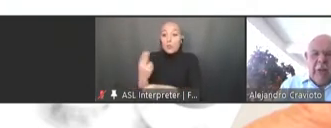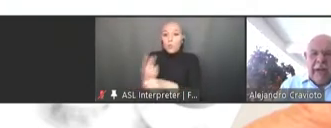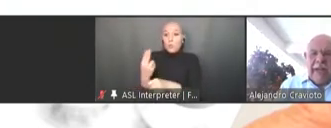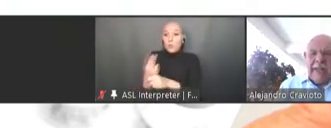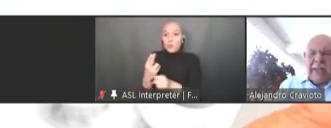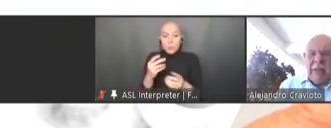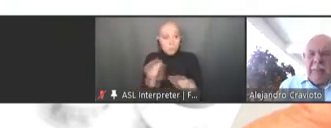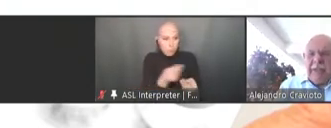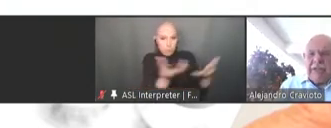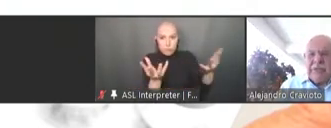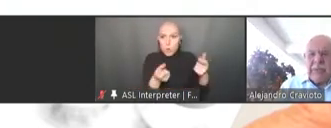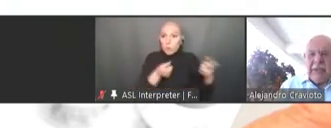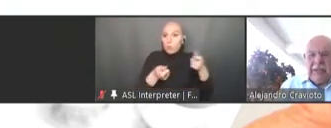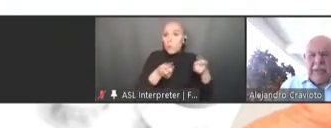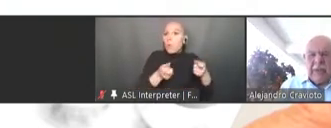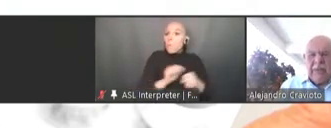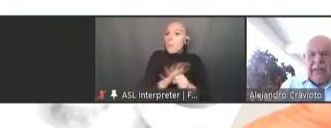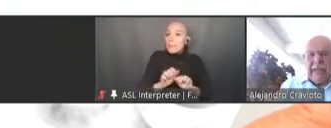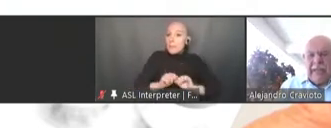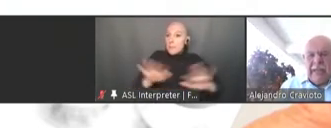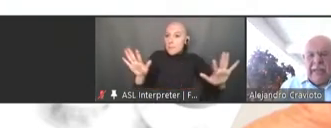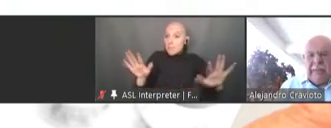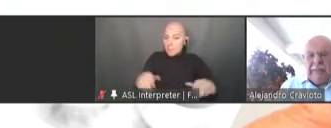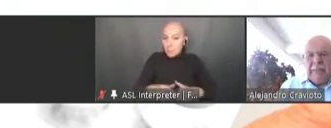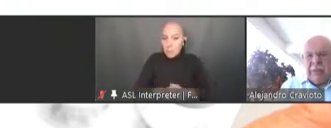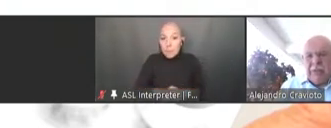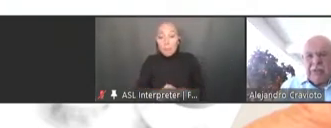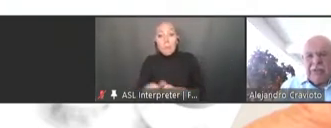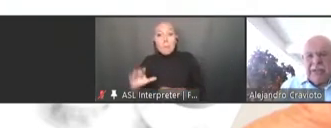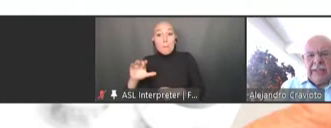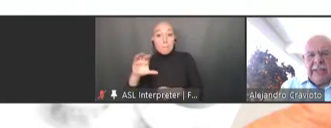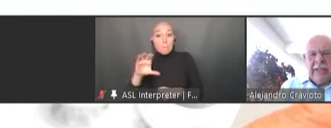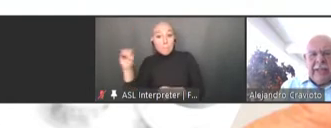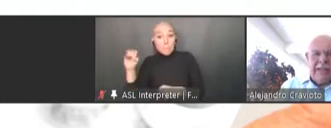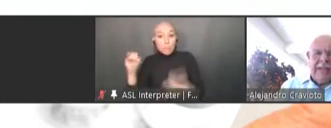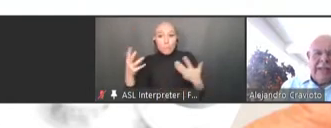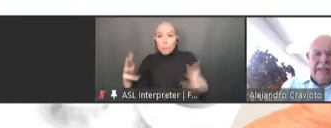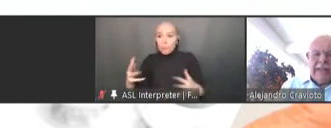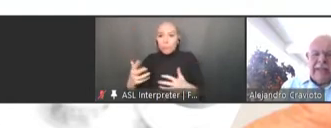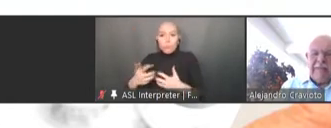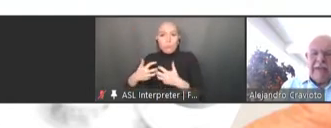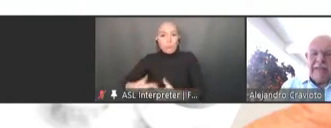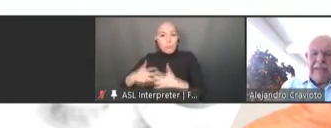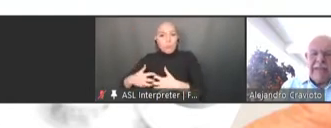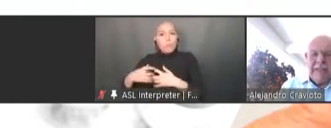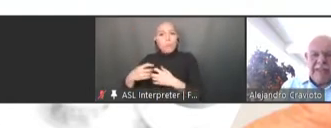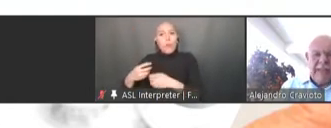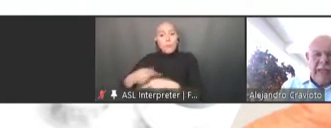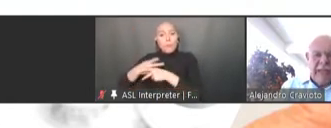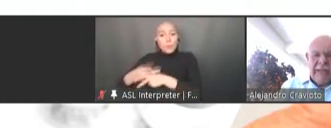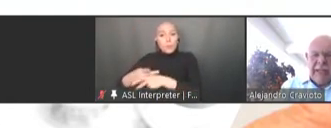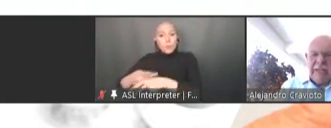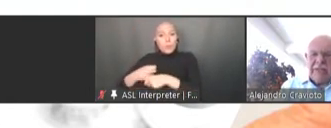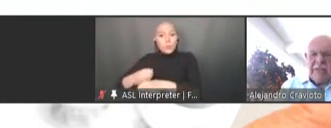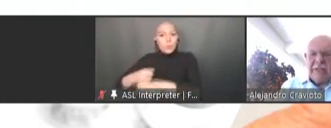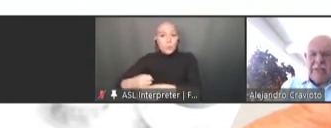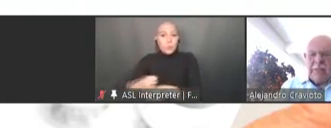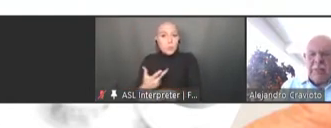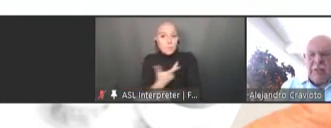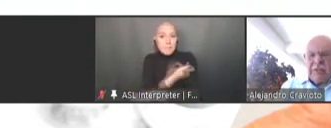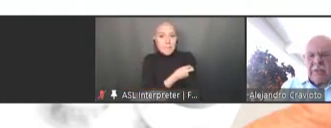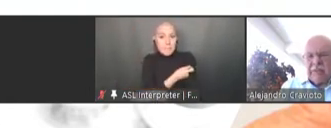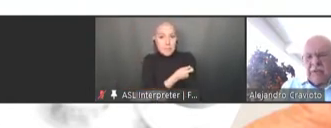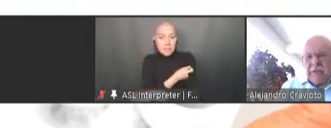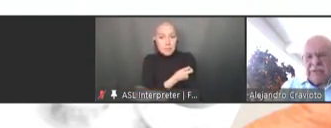While the companies already producing the vaccines, thanks to the support of countries